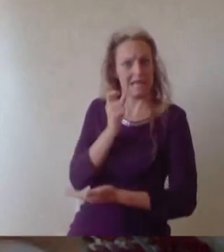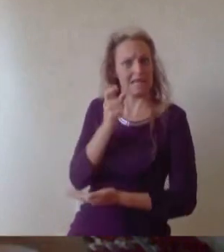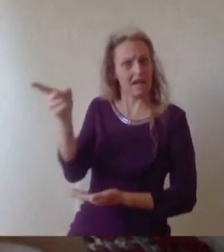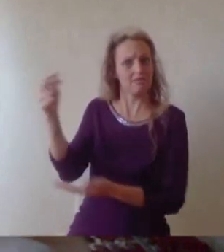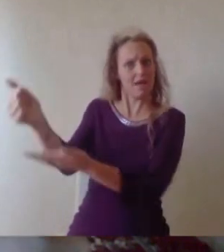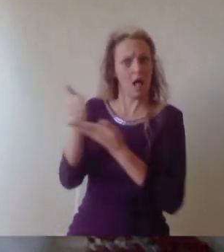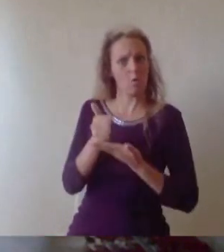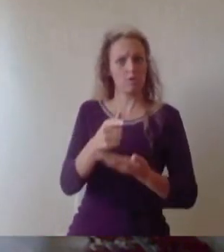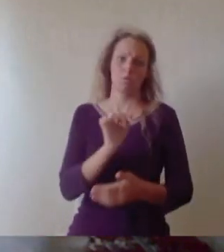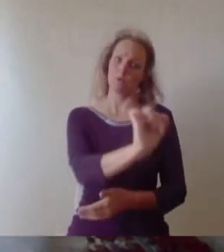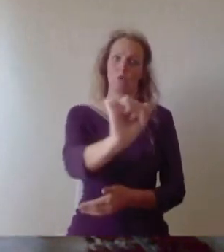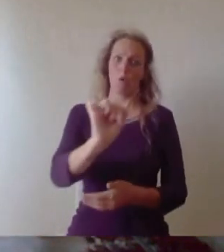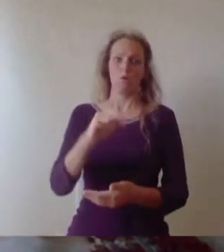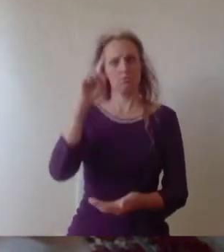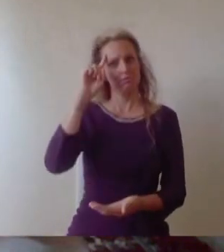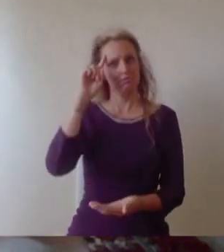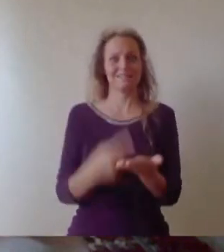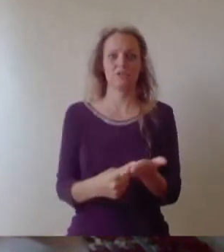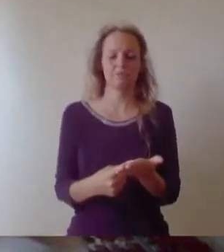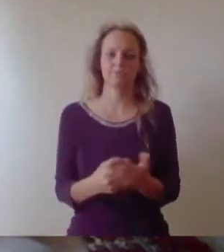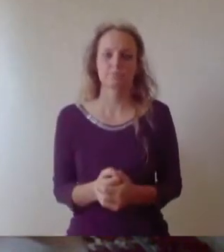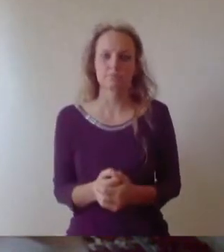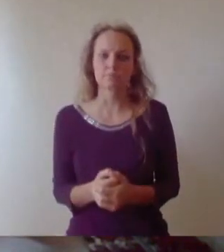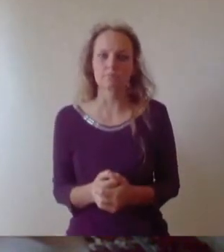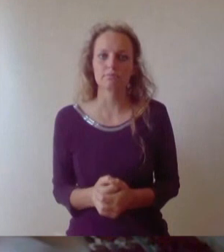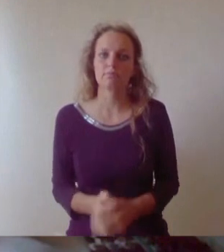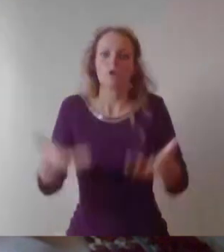Let me reiterate that today is not a goodbye from the University of Bristol,